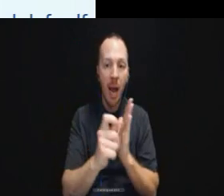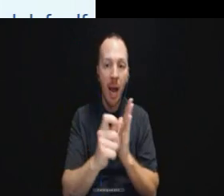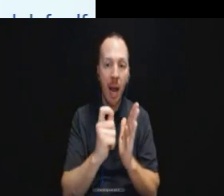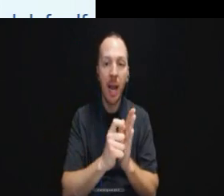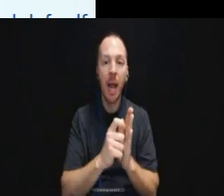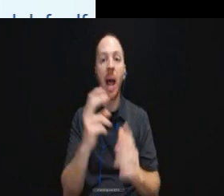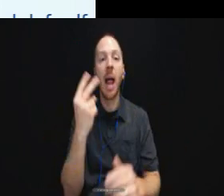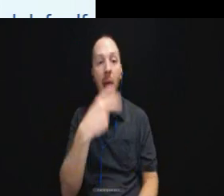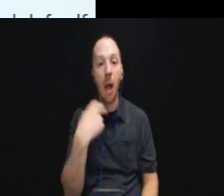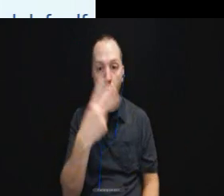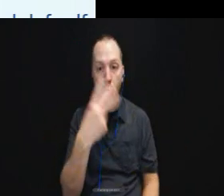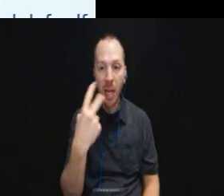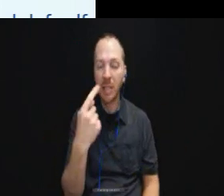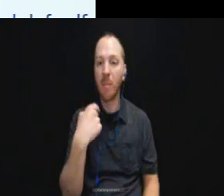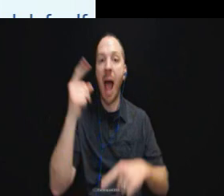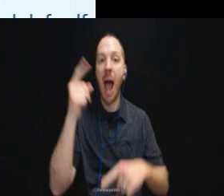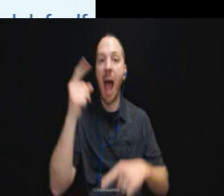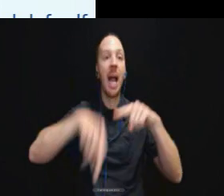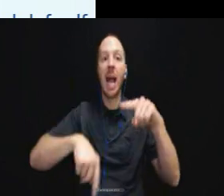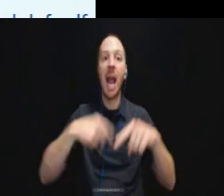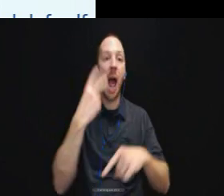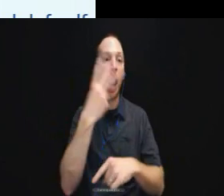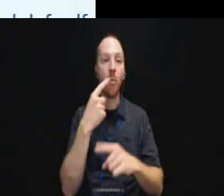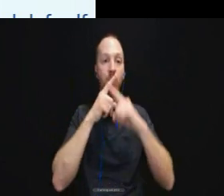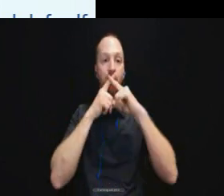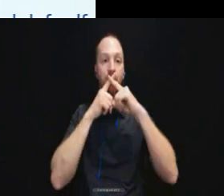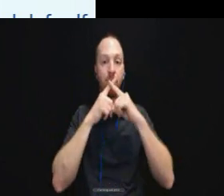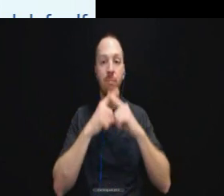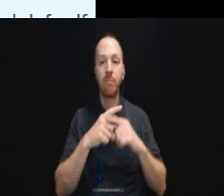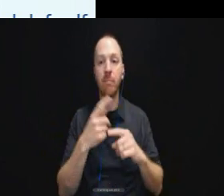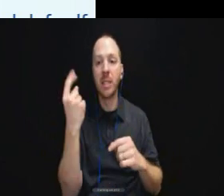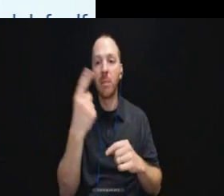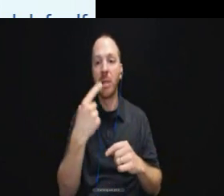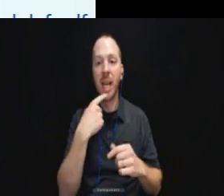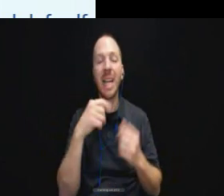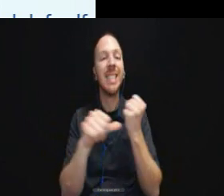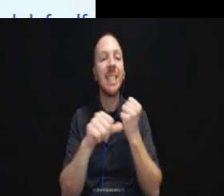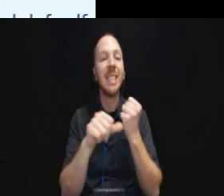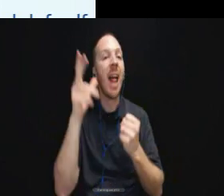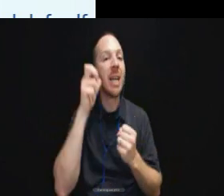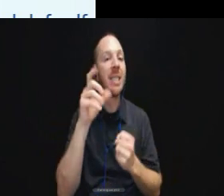of something that says I cannot lip read and something that says assistive listening device.